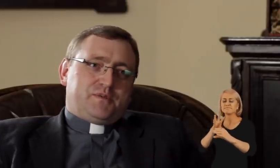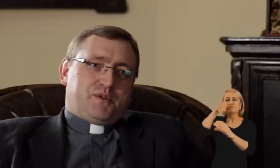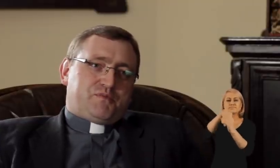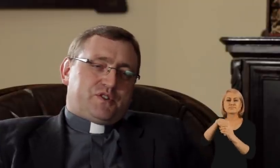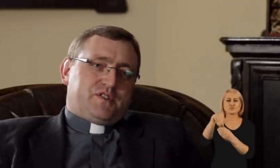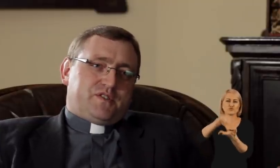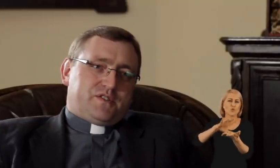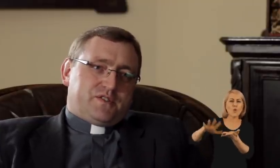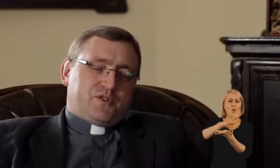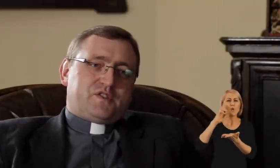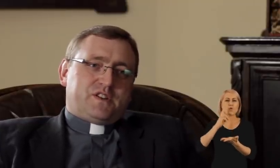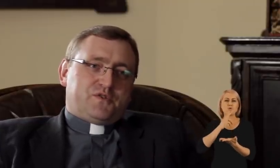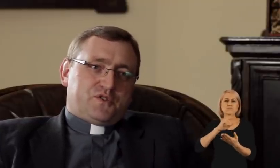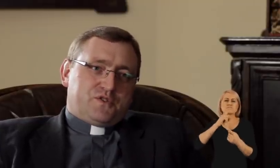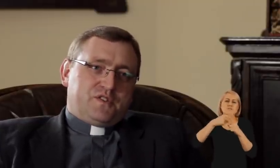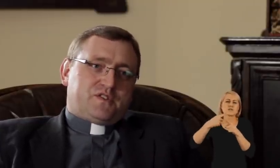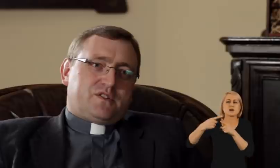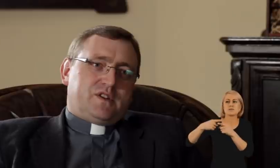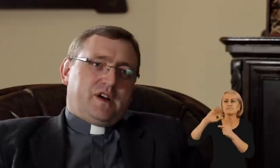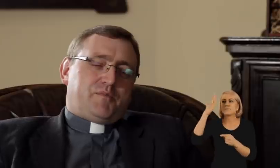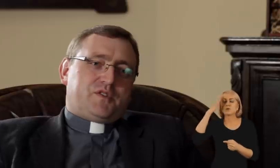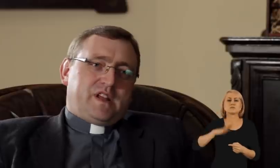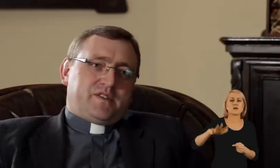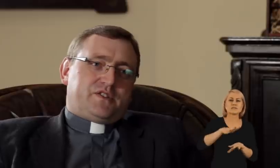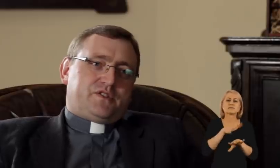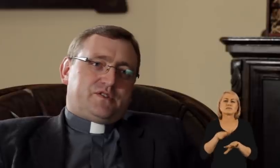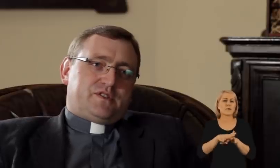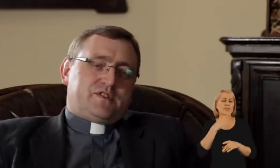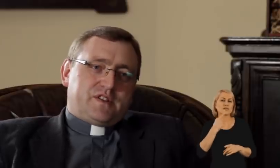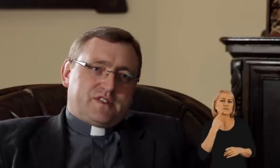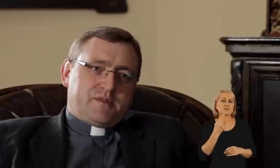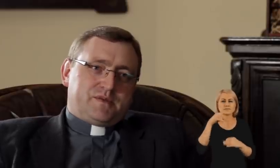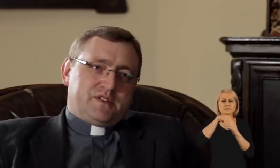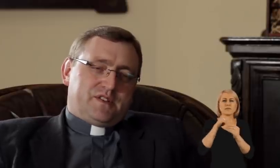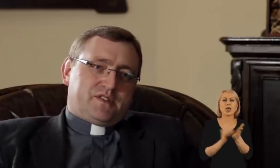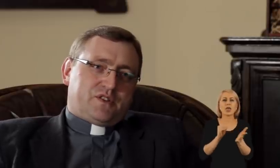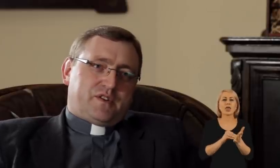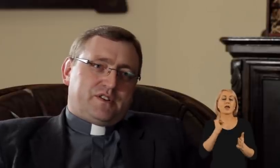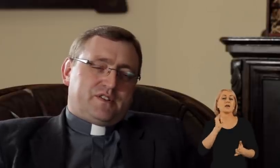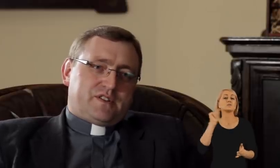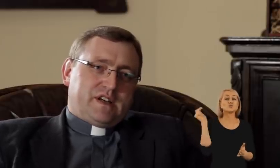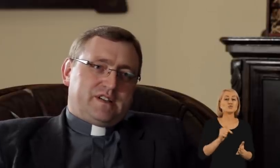that I learned the system of the Sign language.